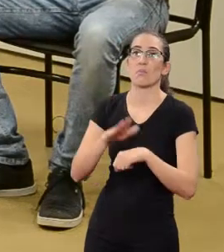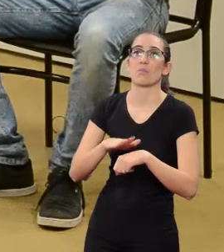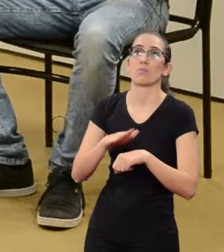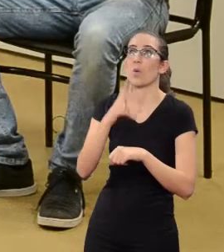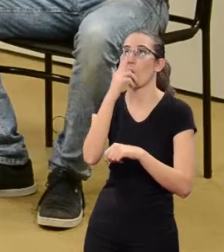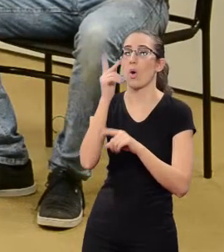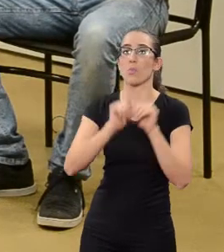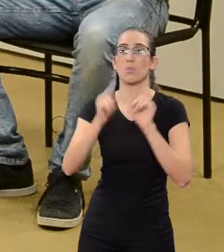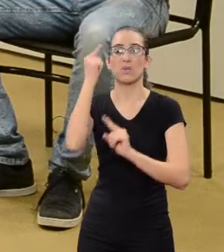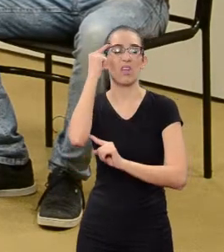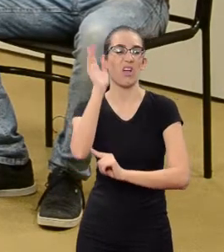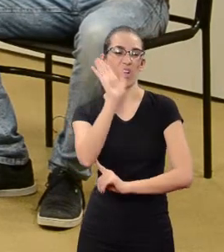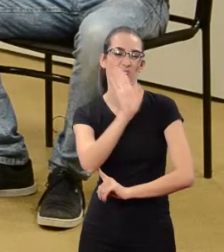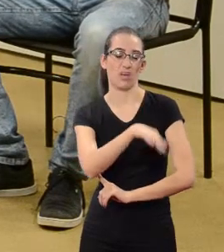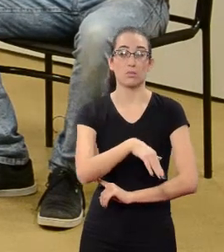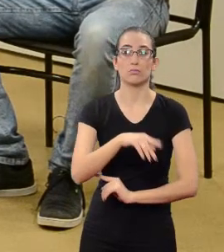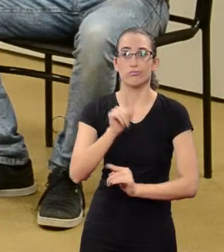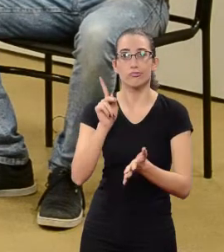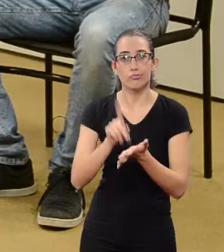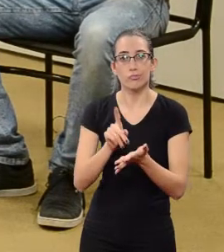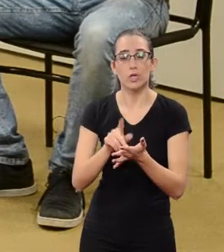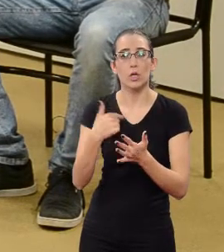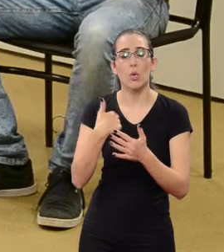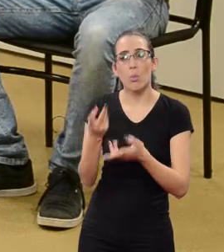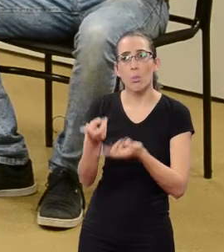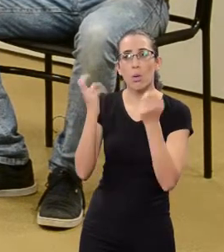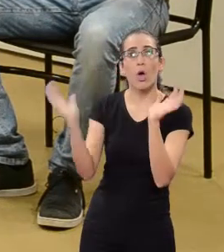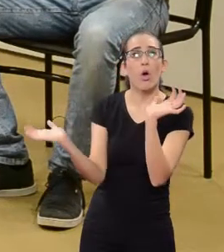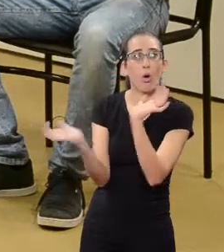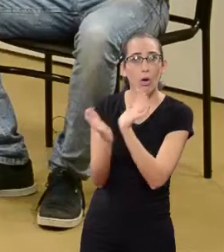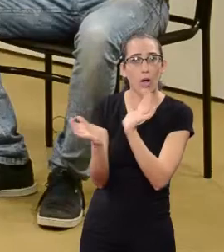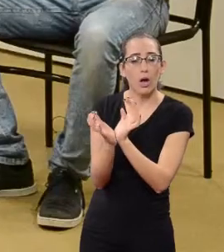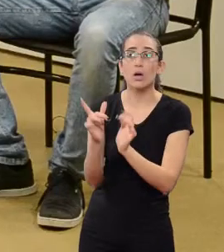More common than people think, as I see some classmates